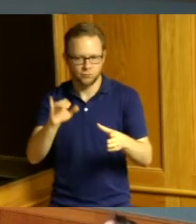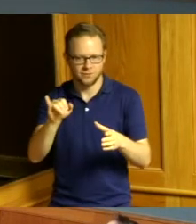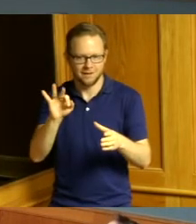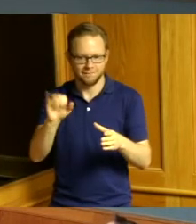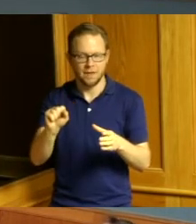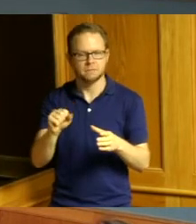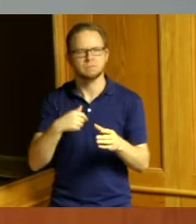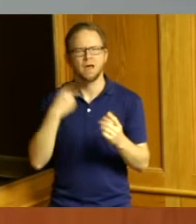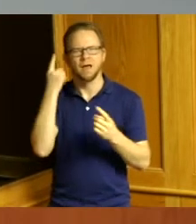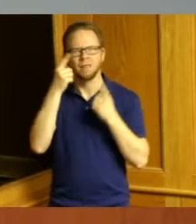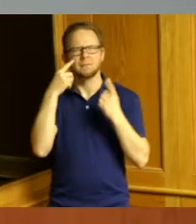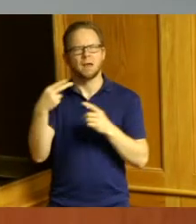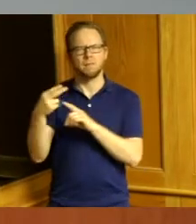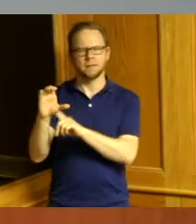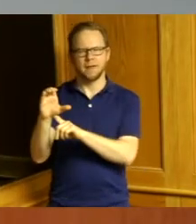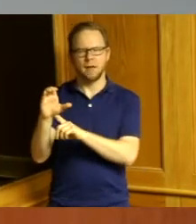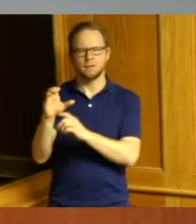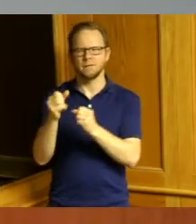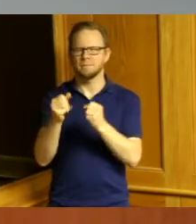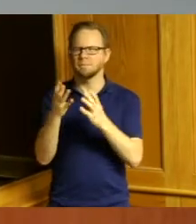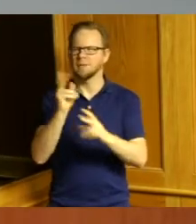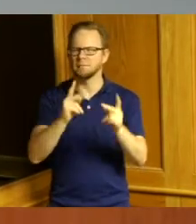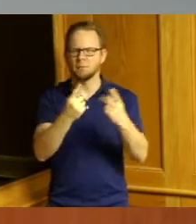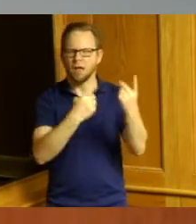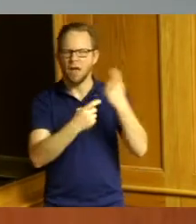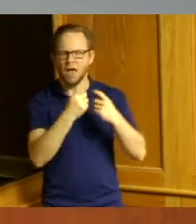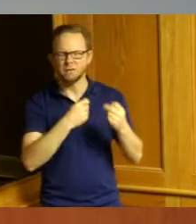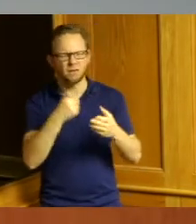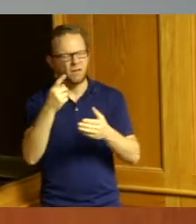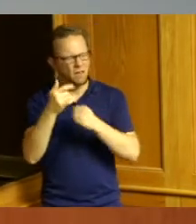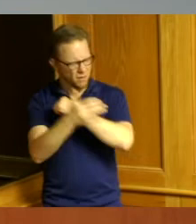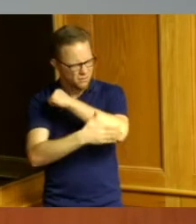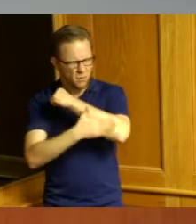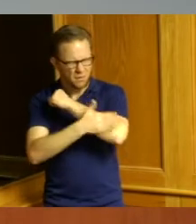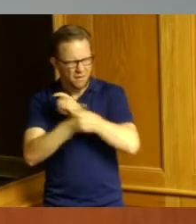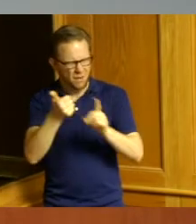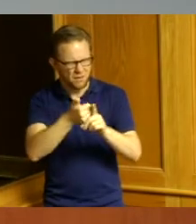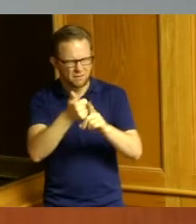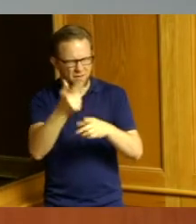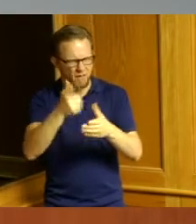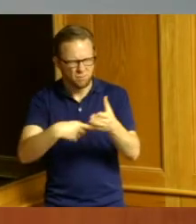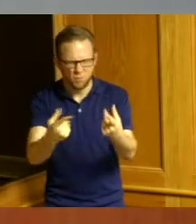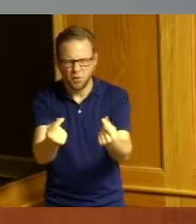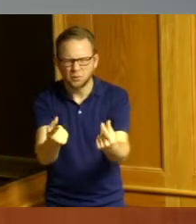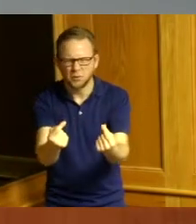we all get asked all the time what exactly does the county do it's it's kind of out here somewhere